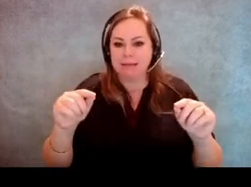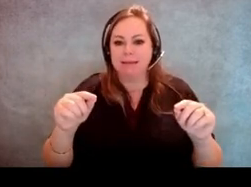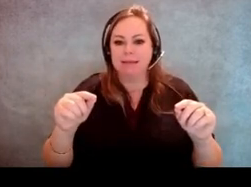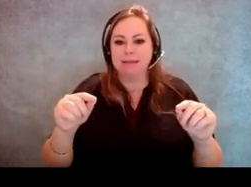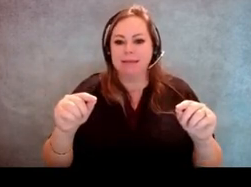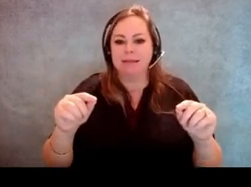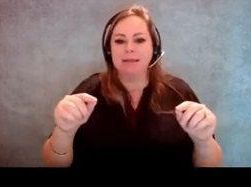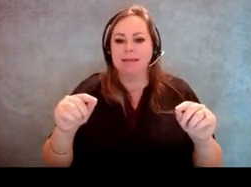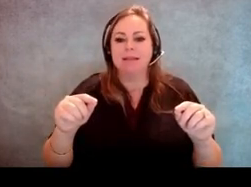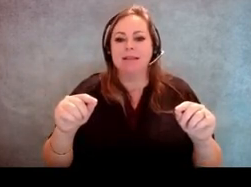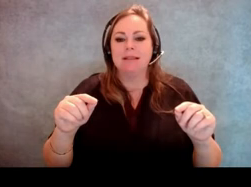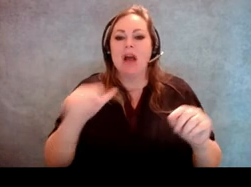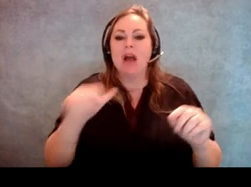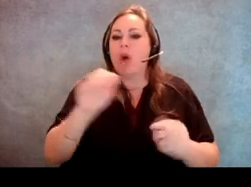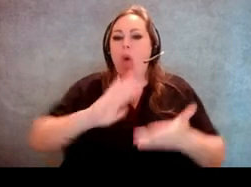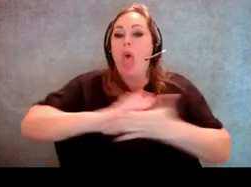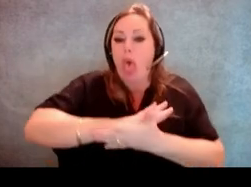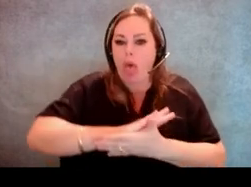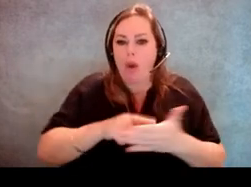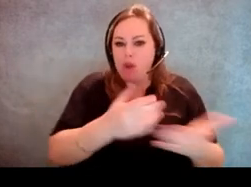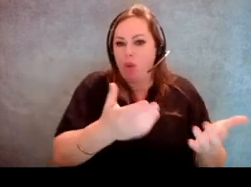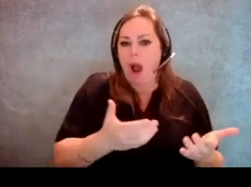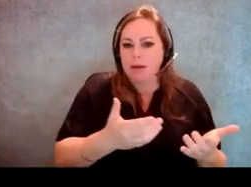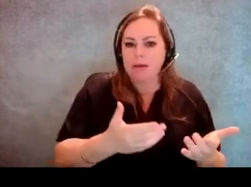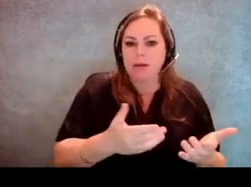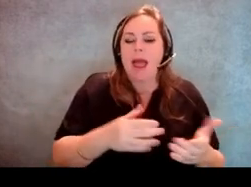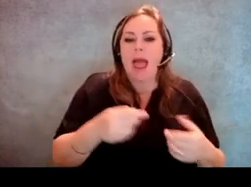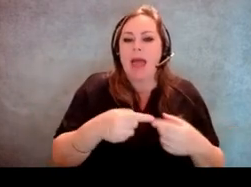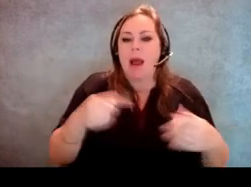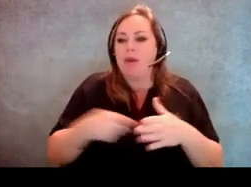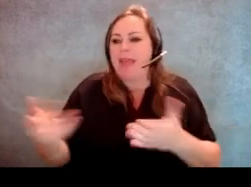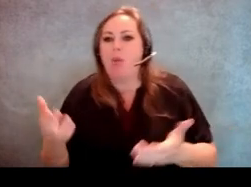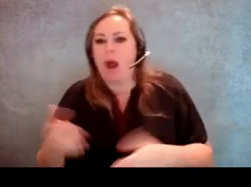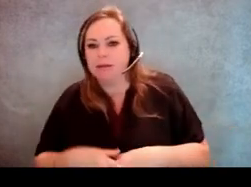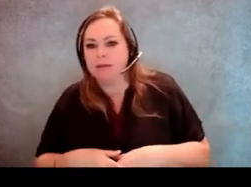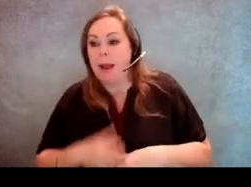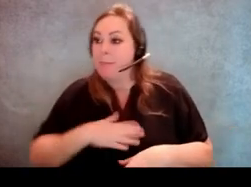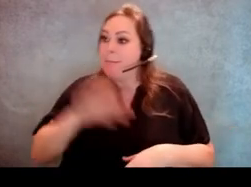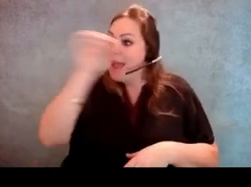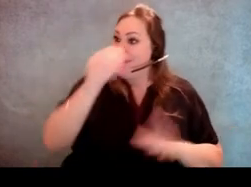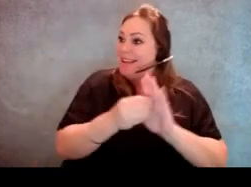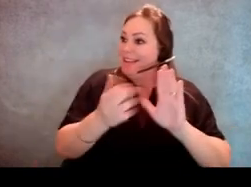than what the voter wants it done. So you cannot put your opinion on the ballot or what you think is the right decision.